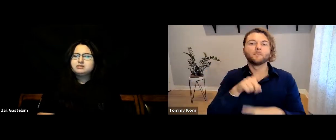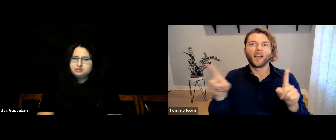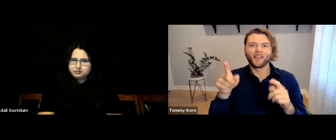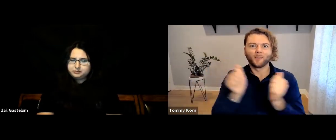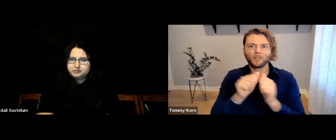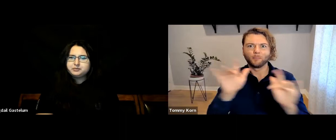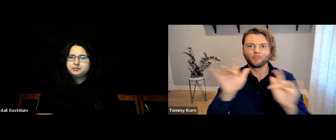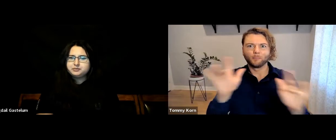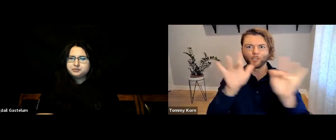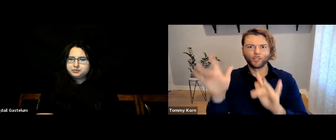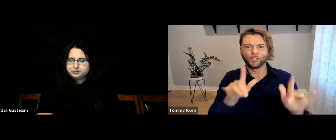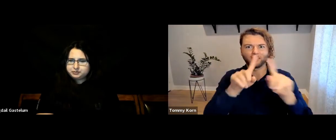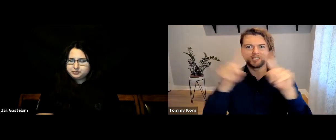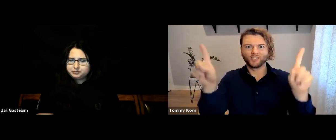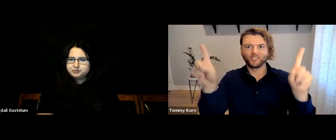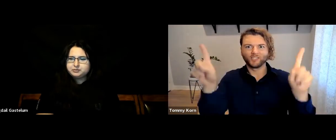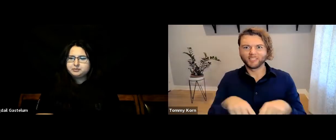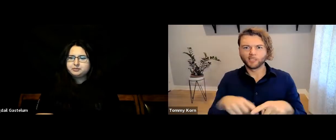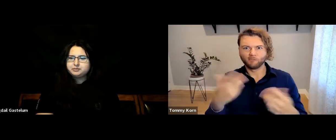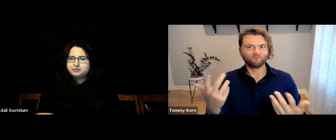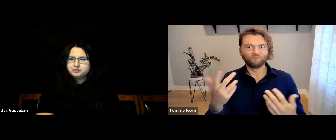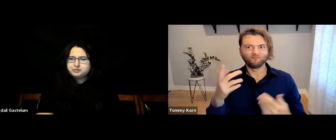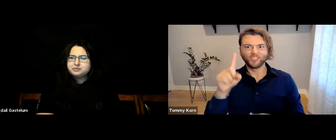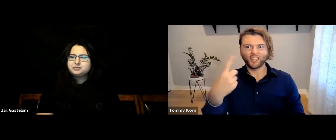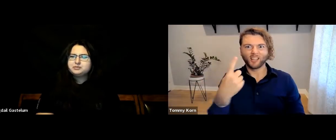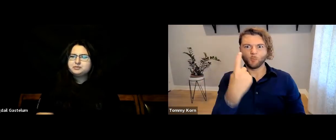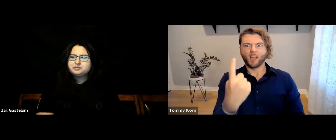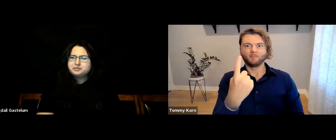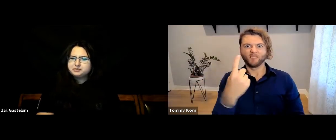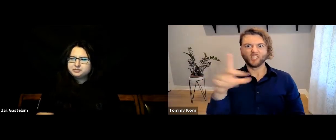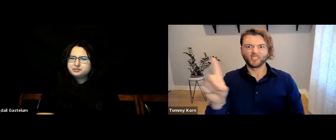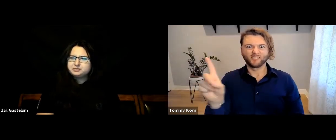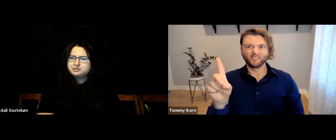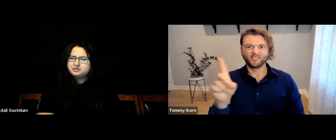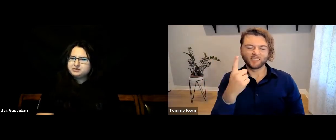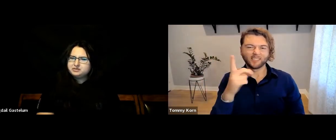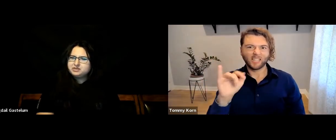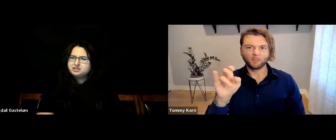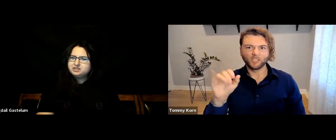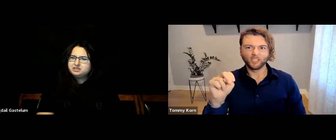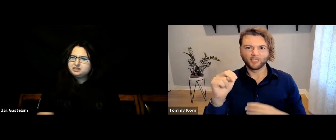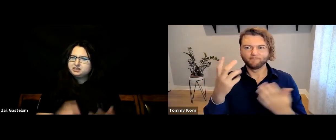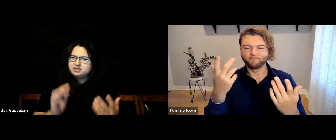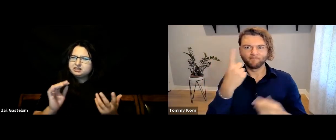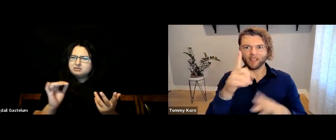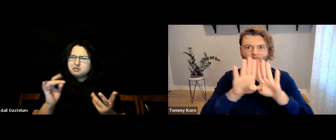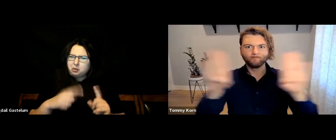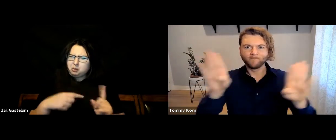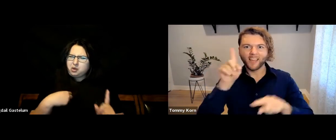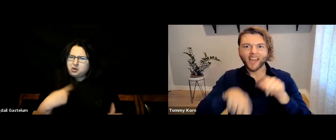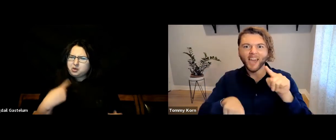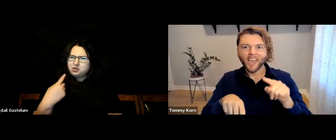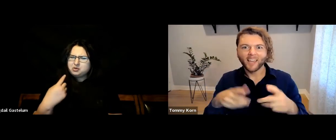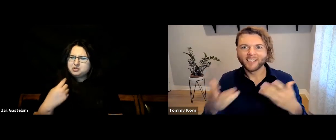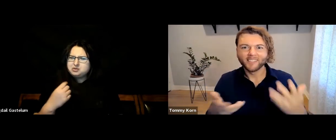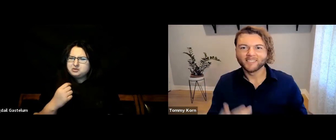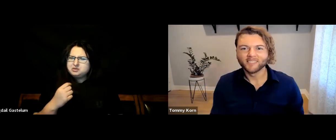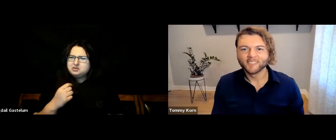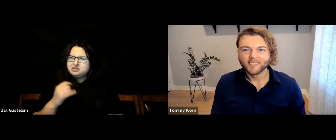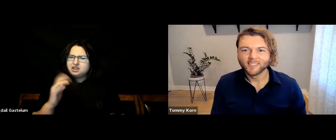but on a computer screen, it’s really just like one dimension, so you can’t see the language fully.